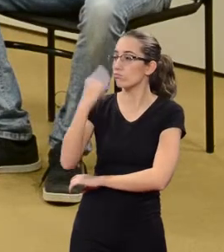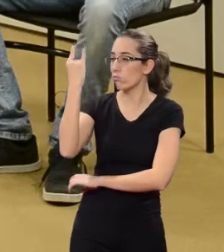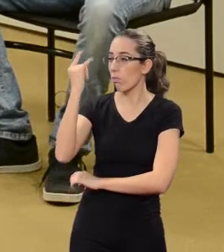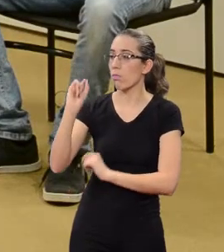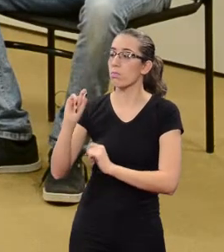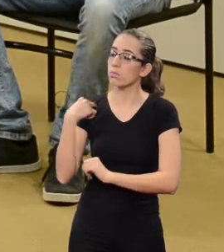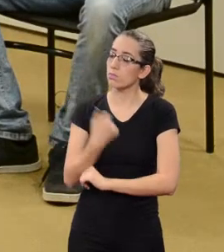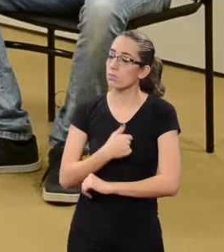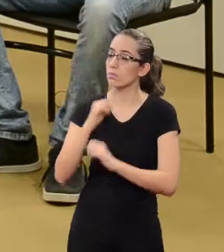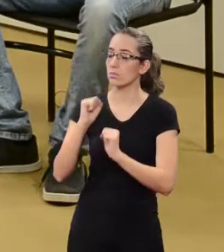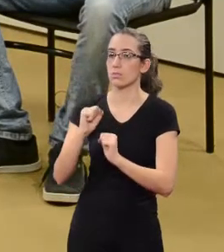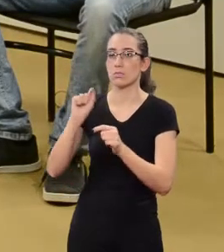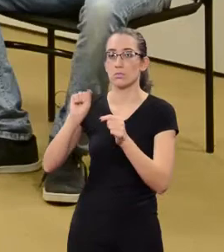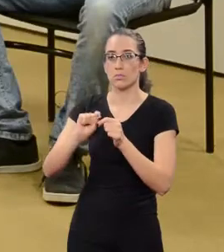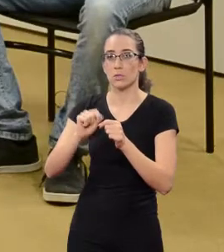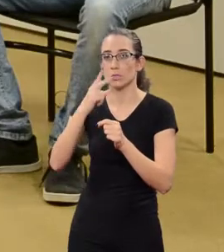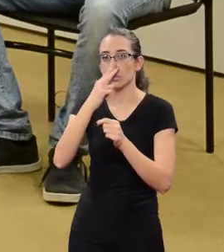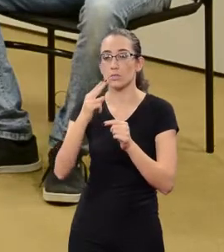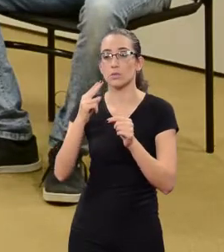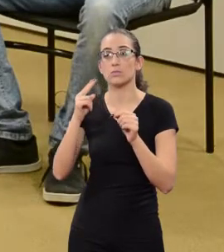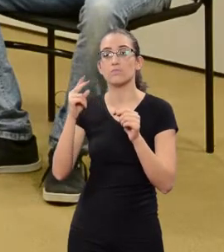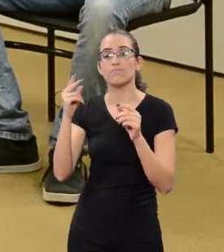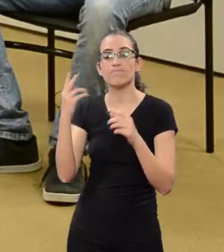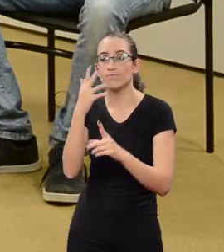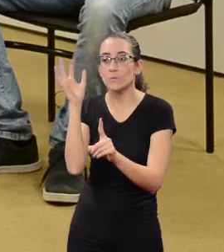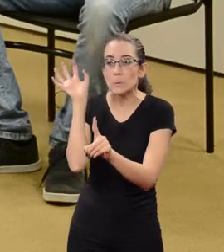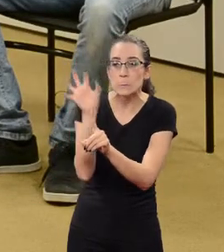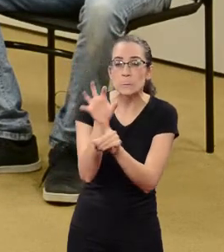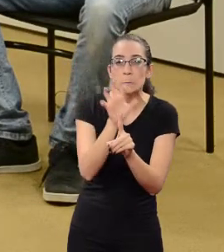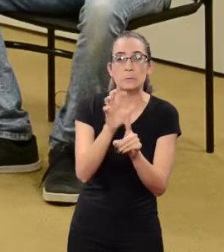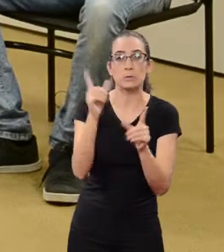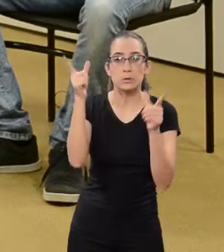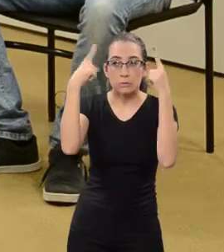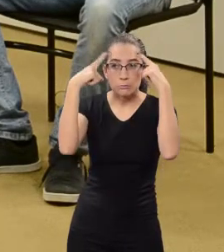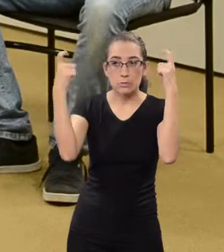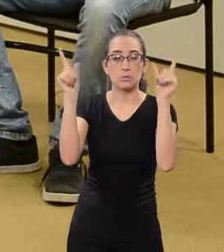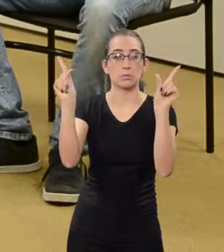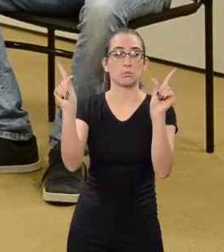what can we do to minimize this impacts of violence?